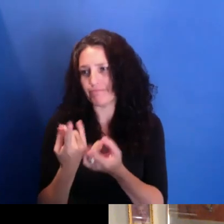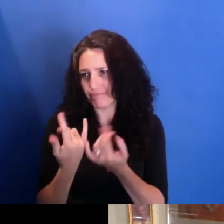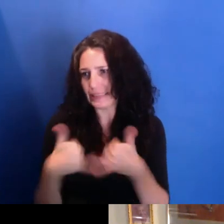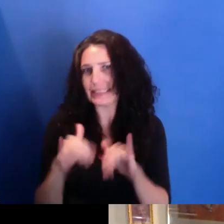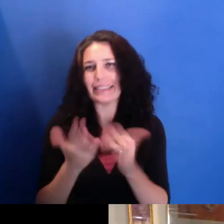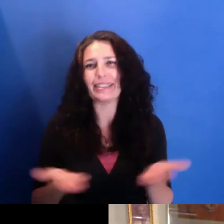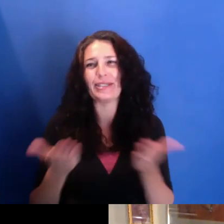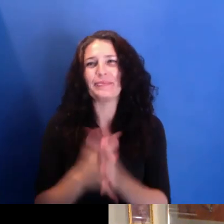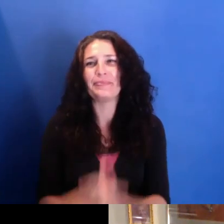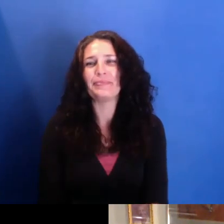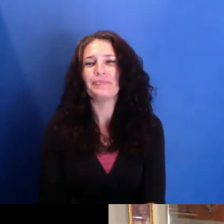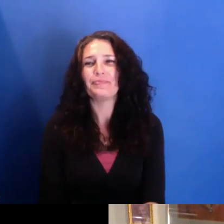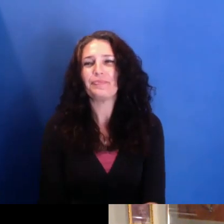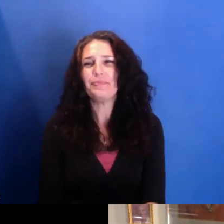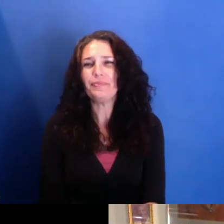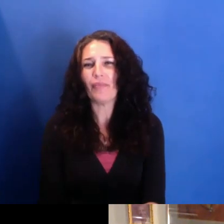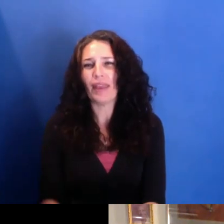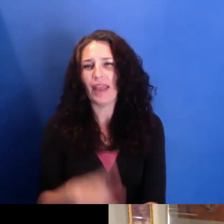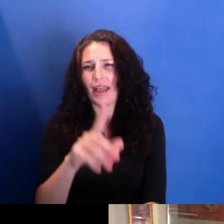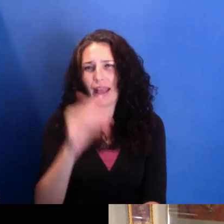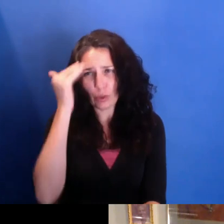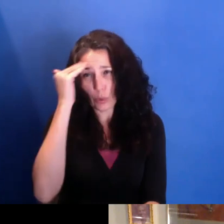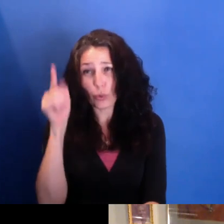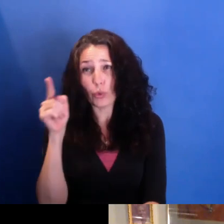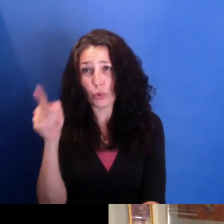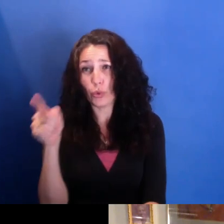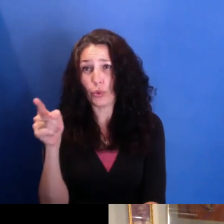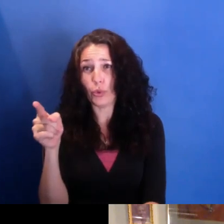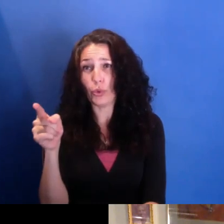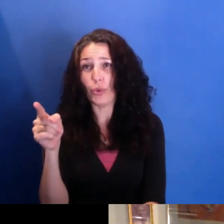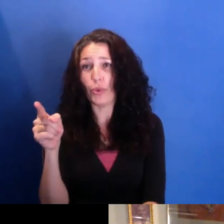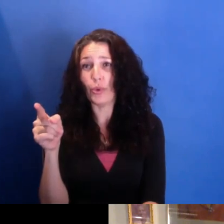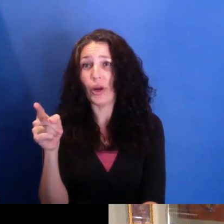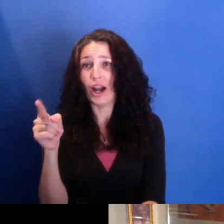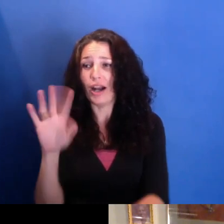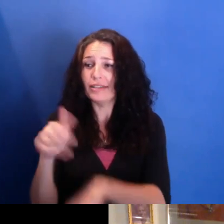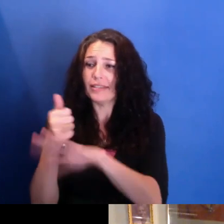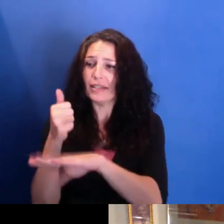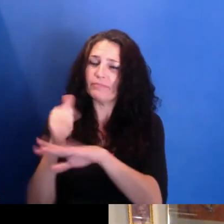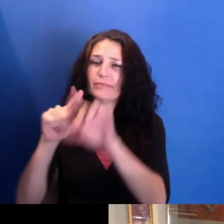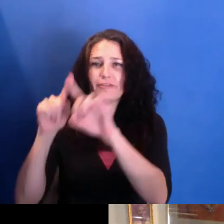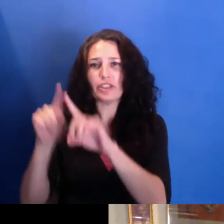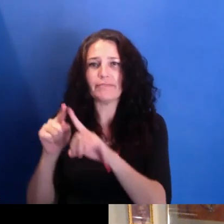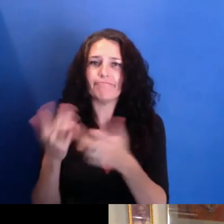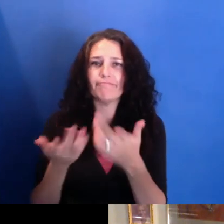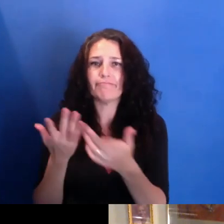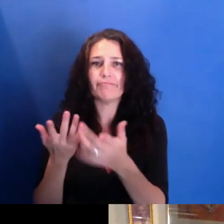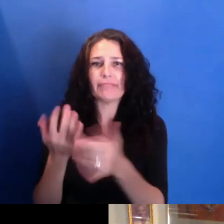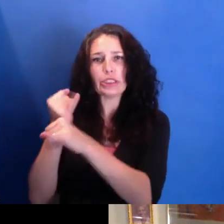and I know you-- you're creating institutions in Newark now. You develop relationships.